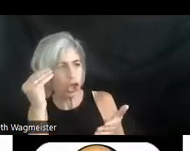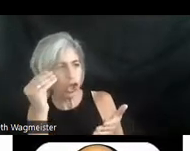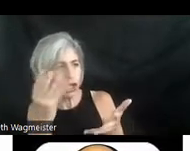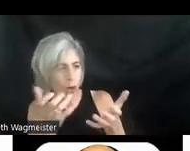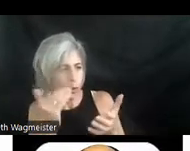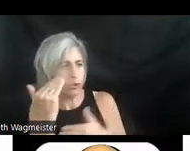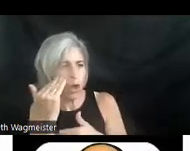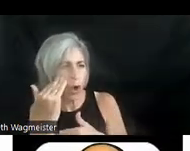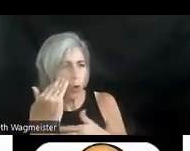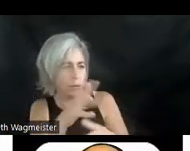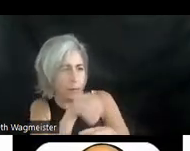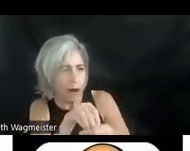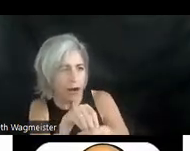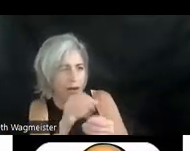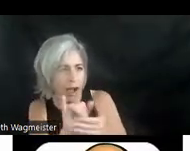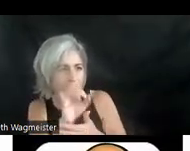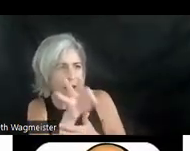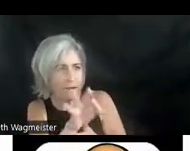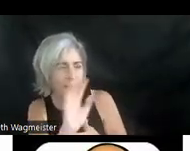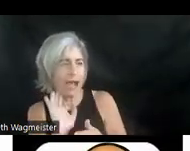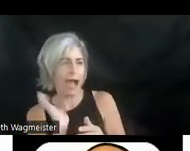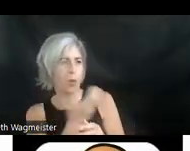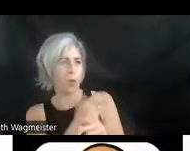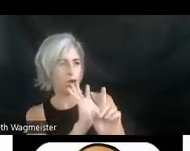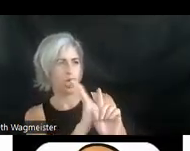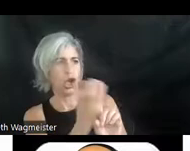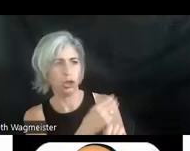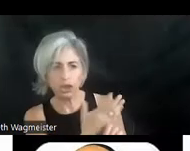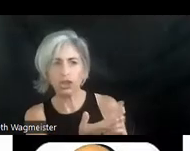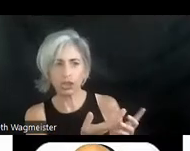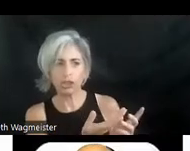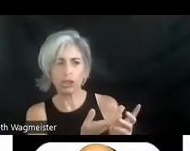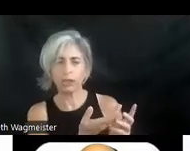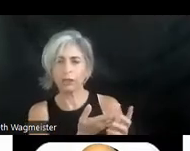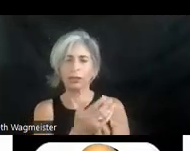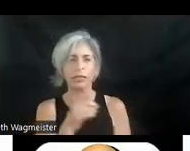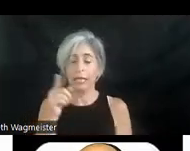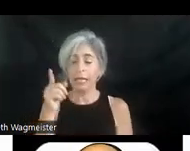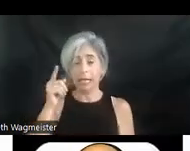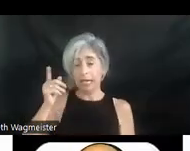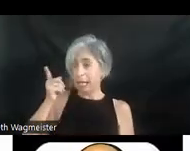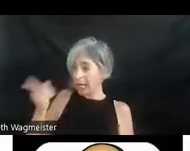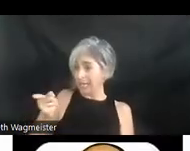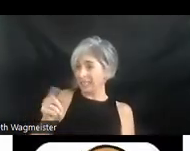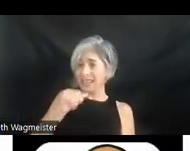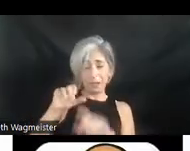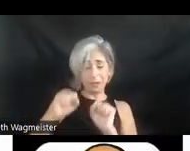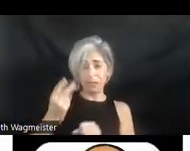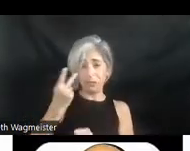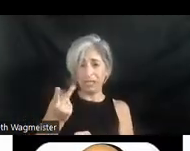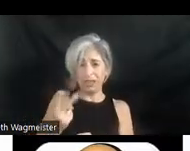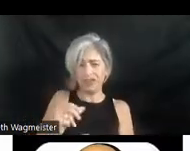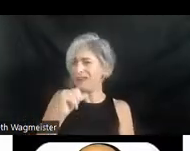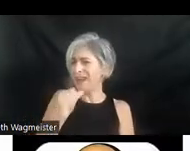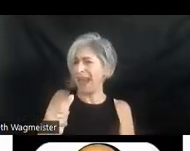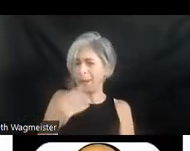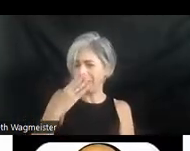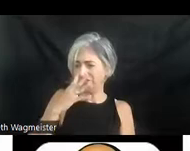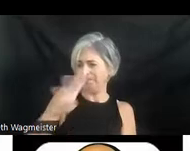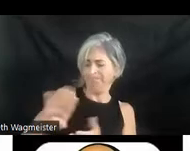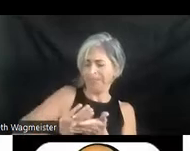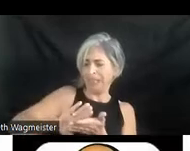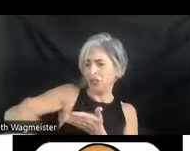want to be a part of our culture. His inability to see shouldn't deny him access to culture.